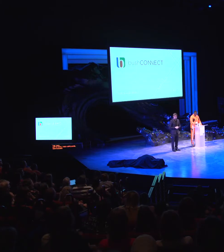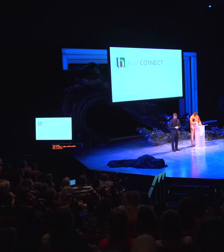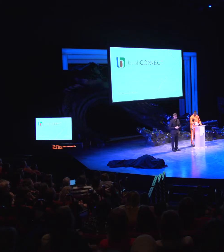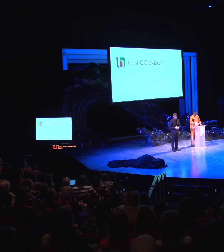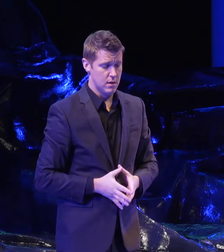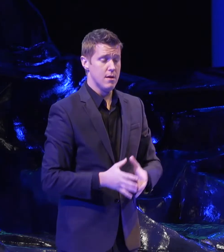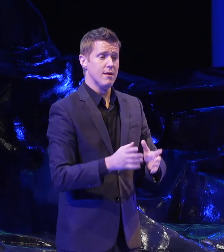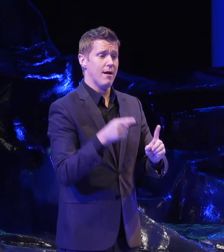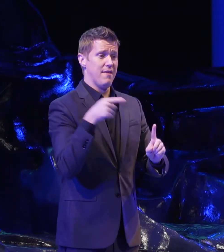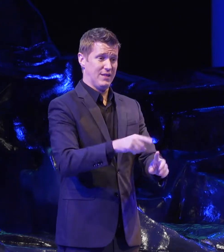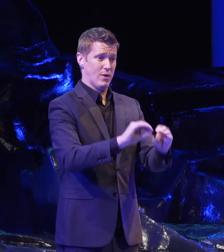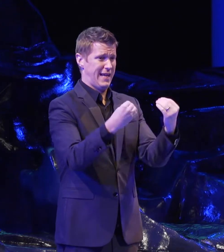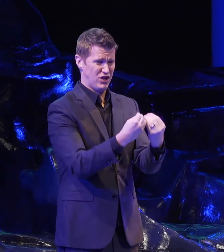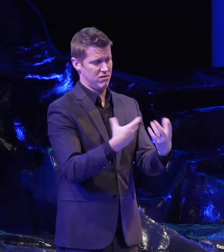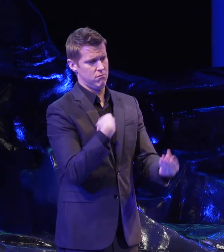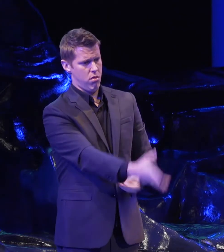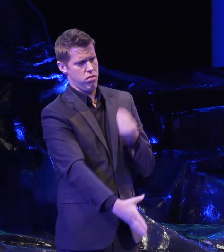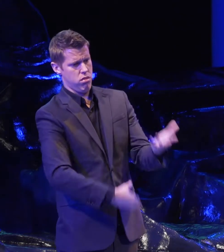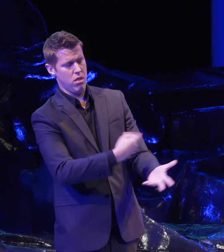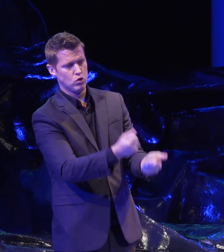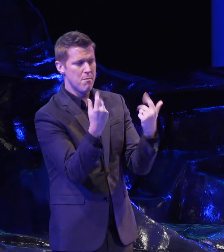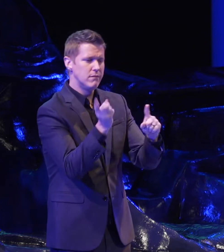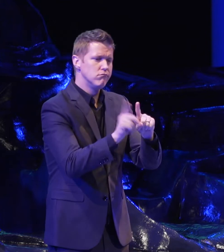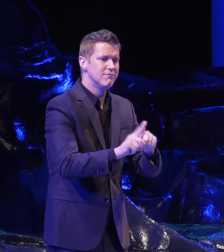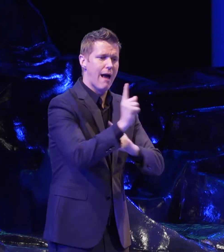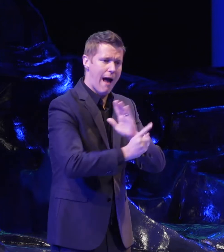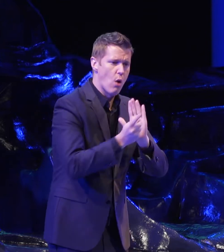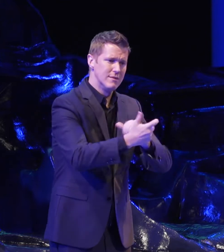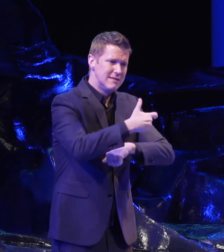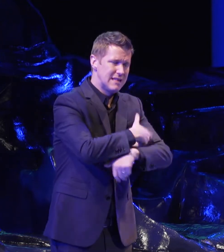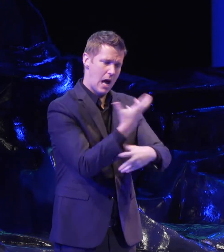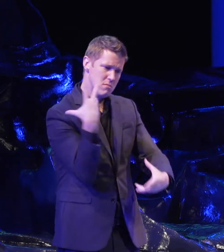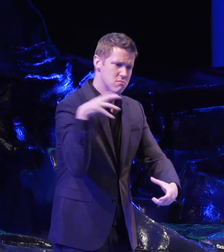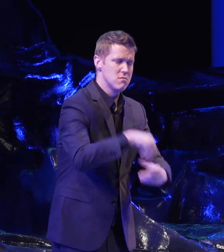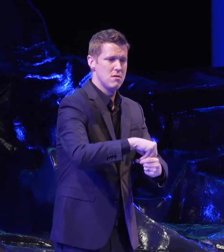These organizations put in countless hours to plan aspects of this event and brought in an incredible diverse mix of both people